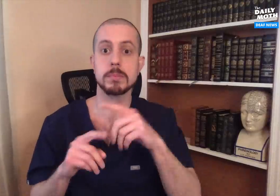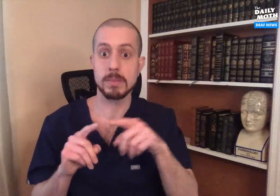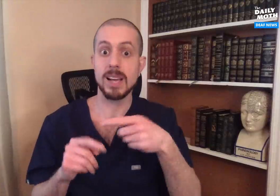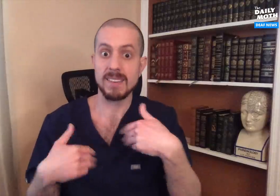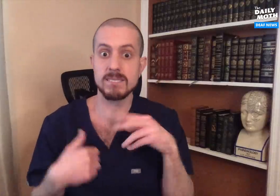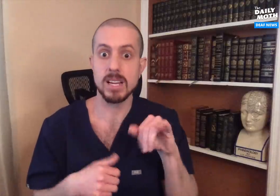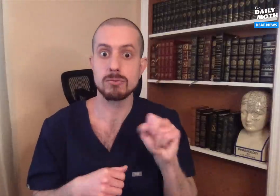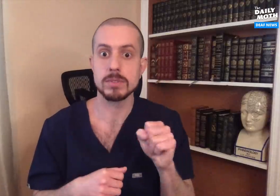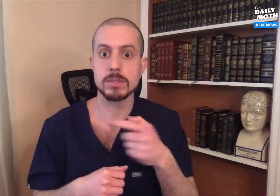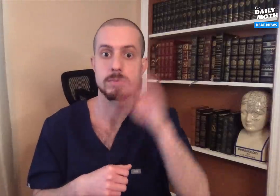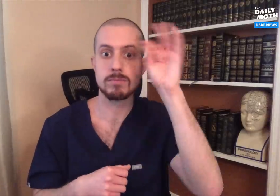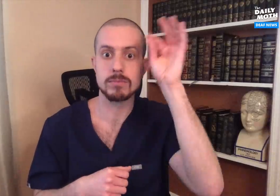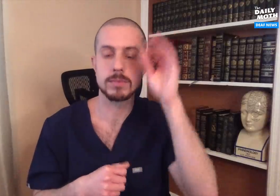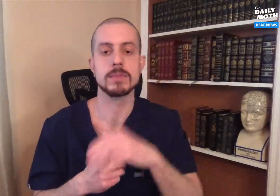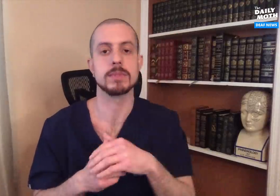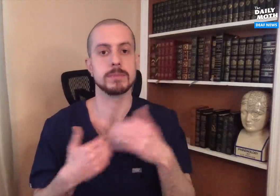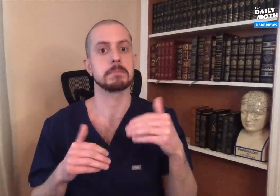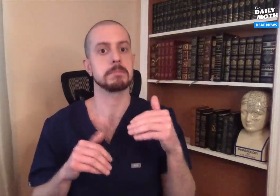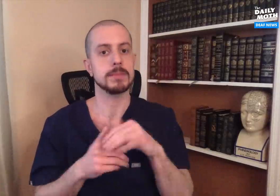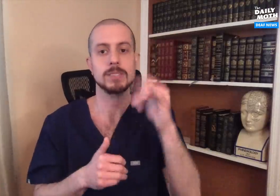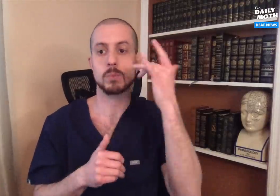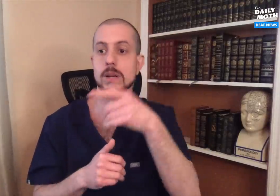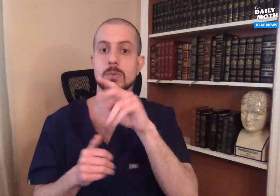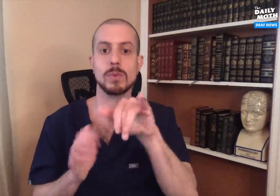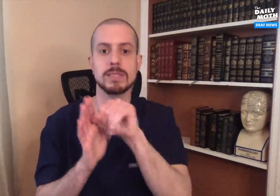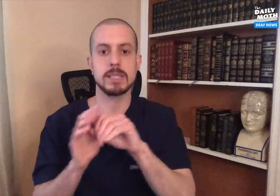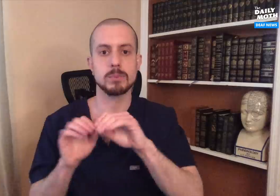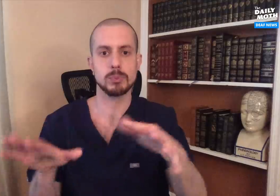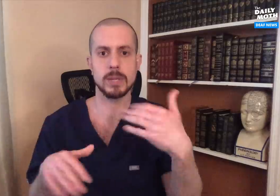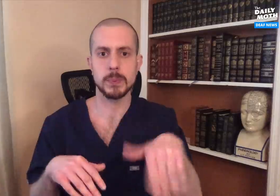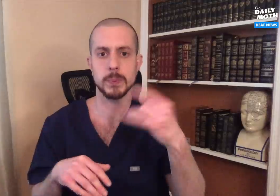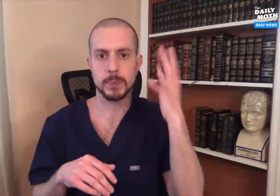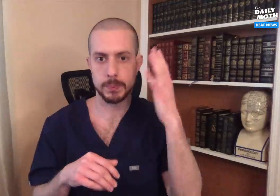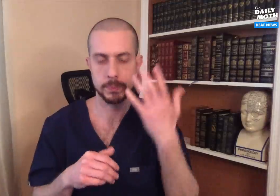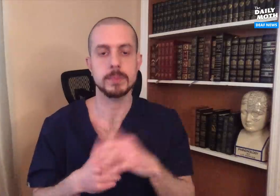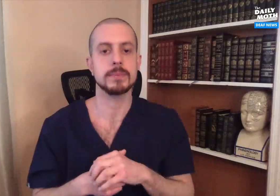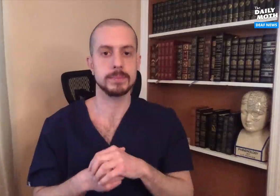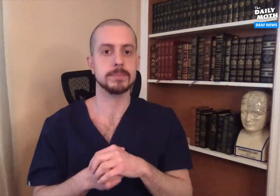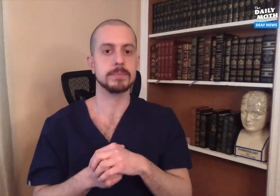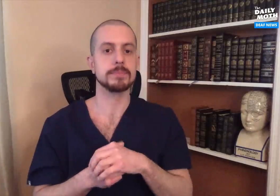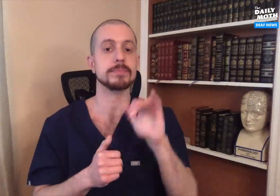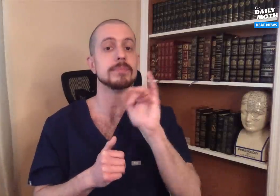yet they had the virus. They might not even realize it. That's why New York state had a very high spread rate.